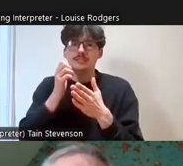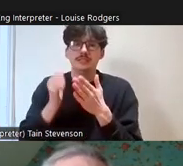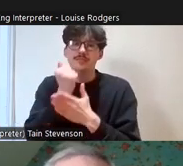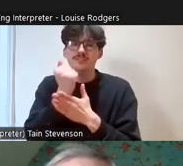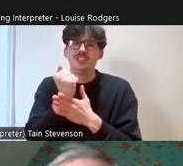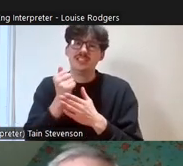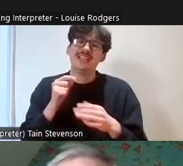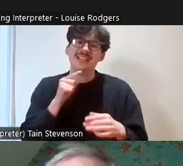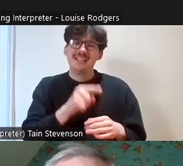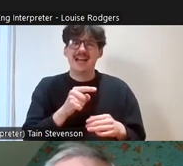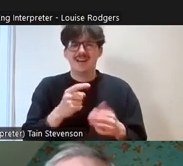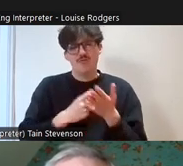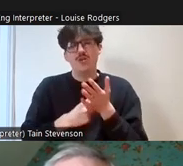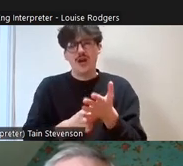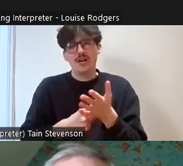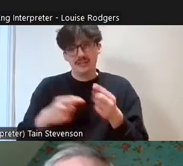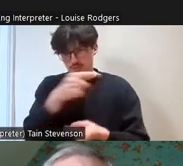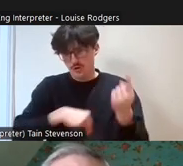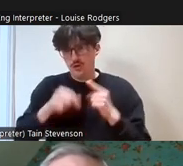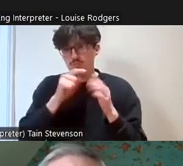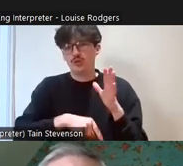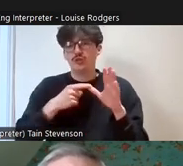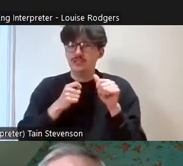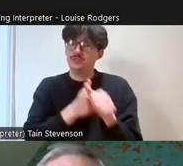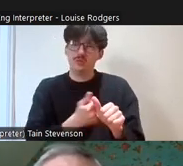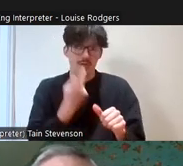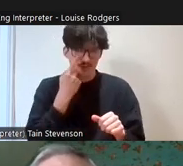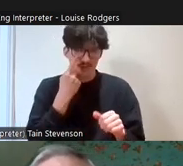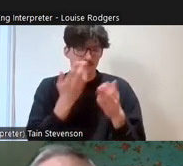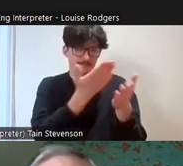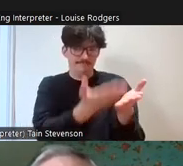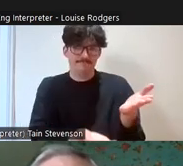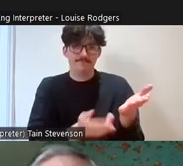we recommend it to all projects that we support to have a look because it's very handy for them when